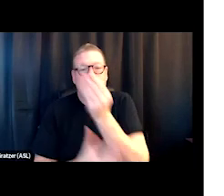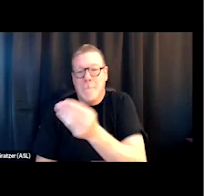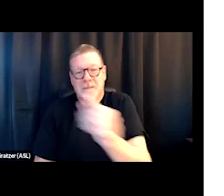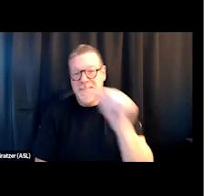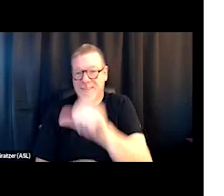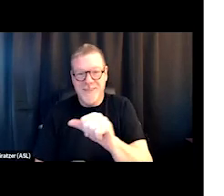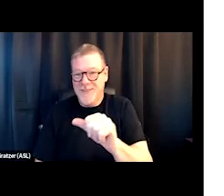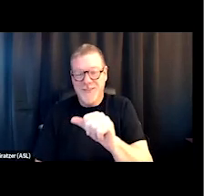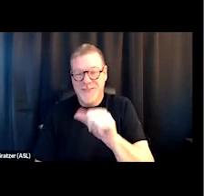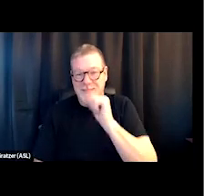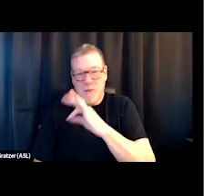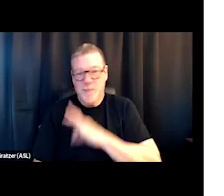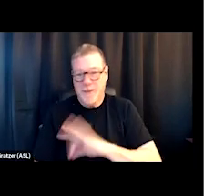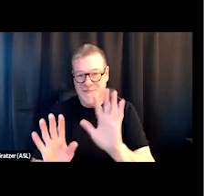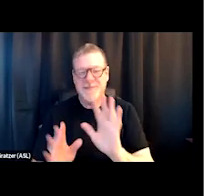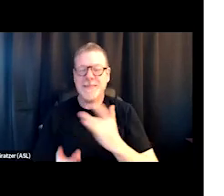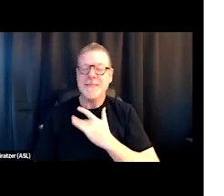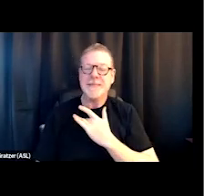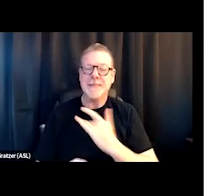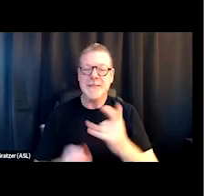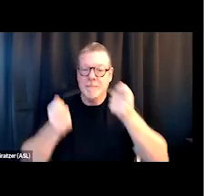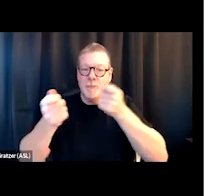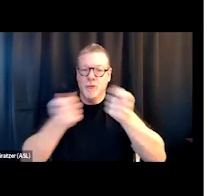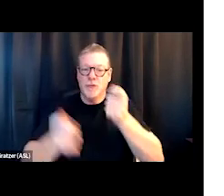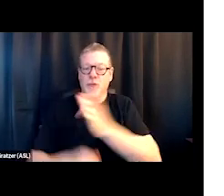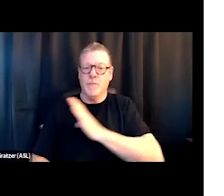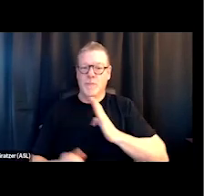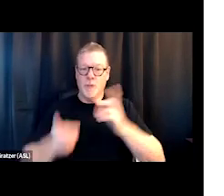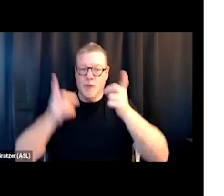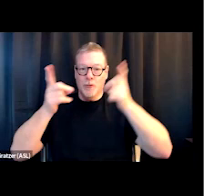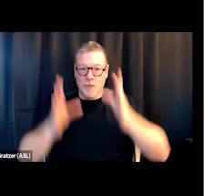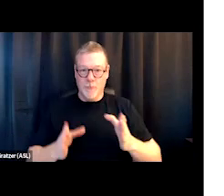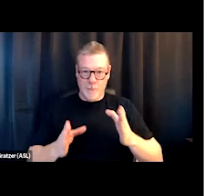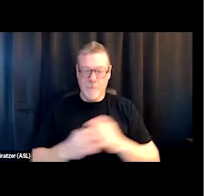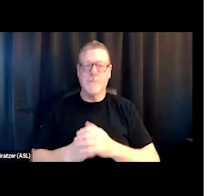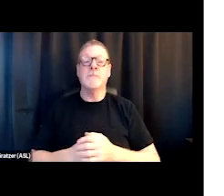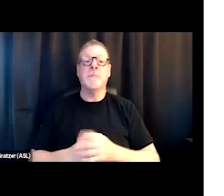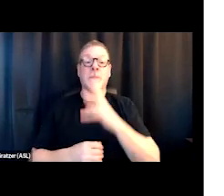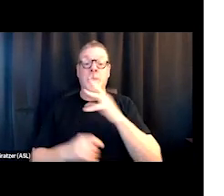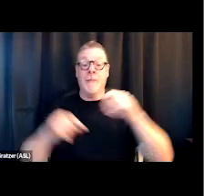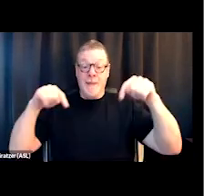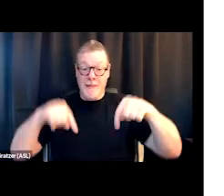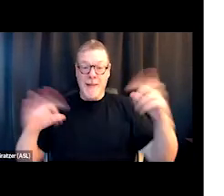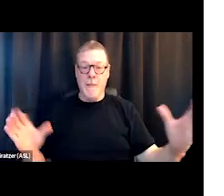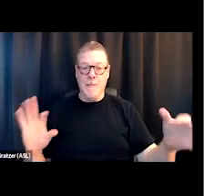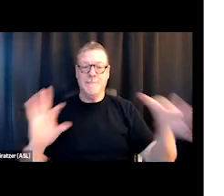They're generally, you know, governed by a board of directors. So in this case, we became a wholly governed subsidiary